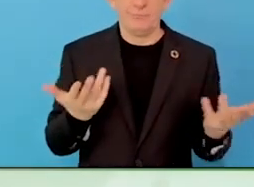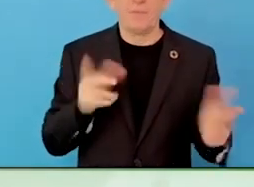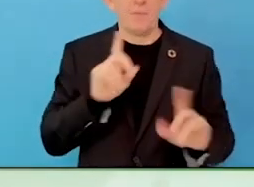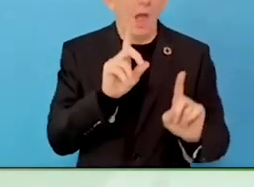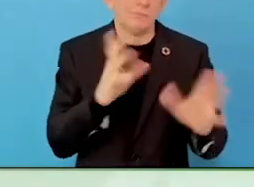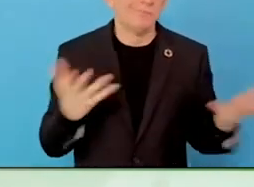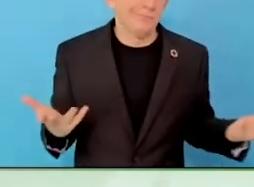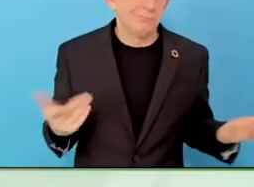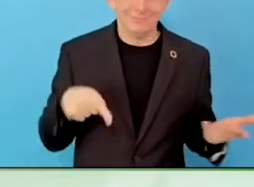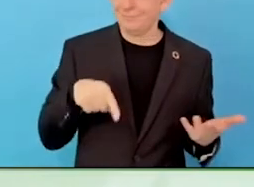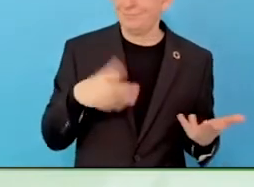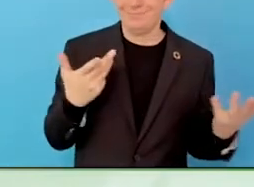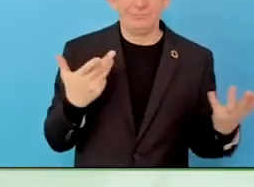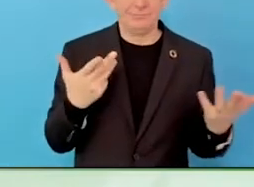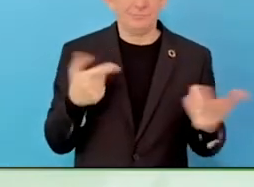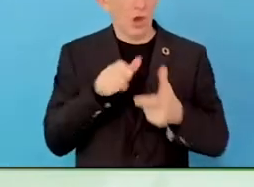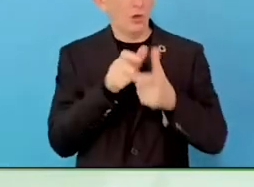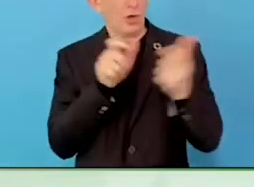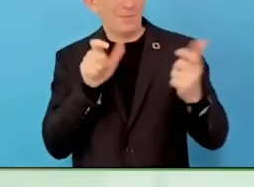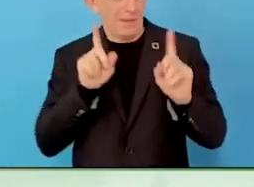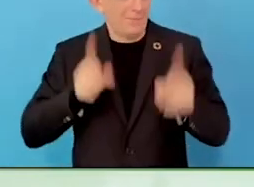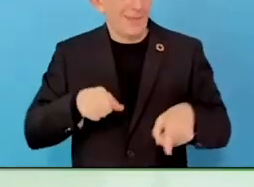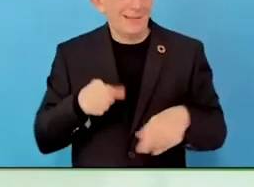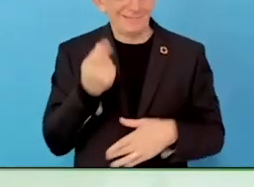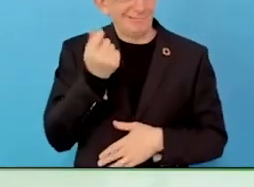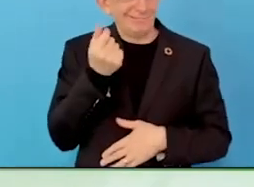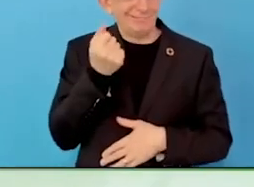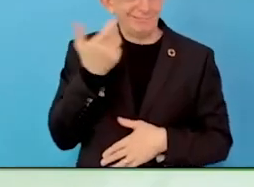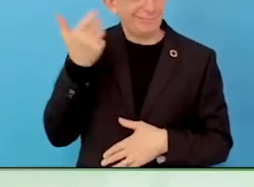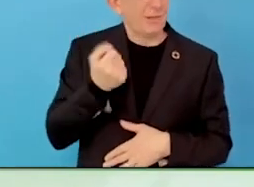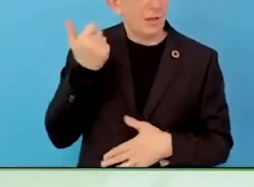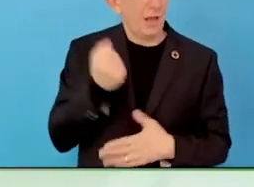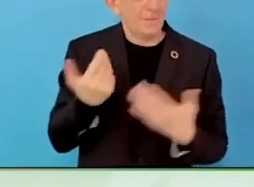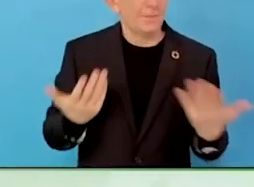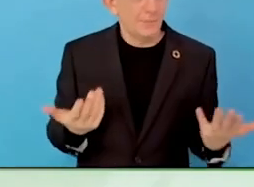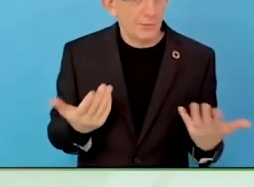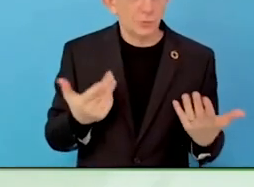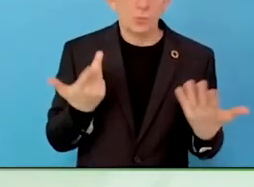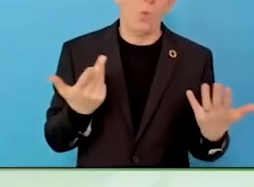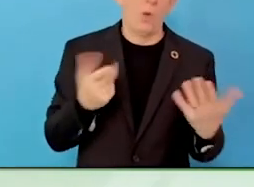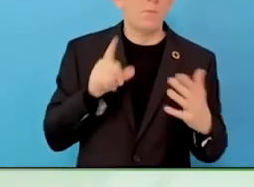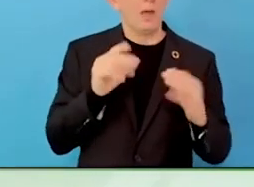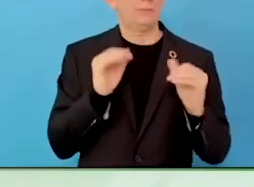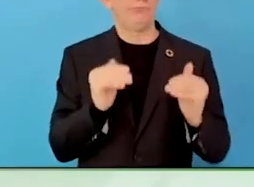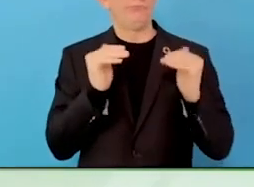processes go and can be improved. The logic behind that is important.